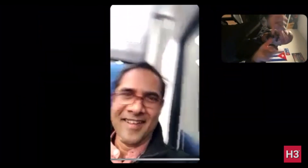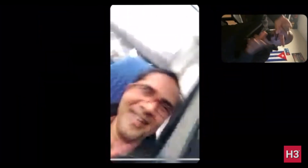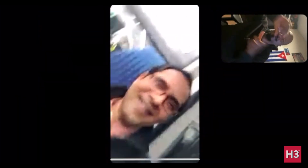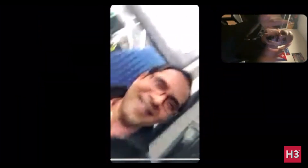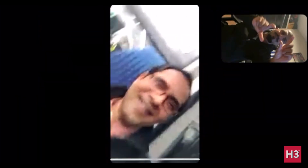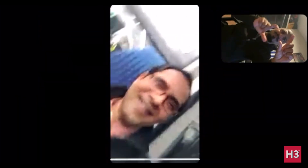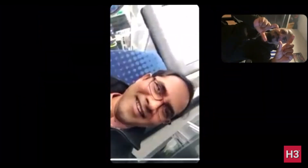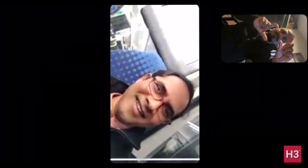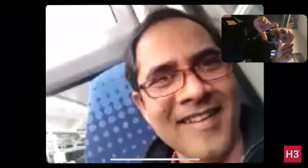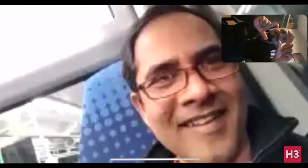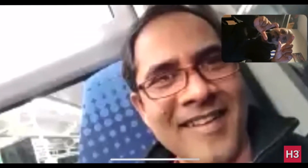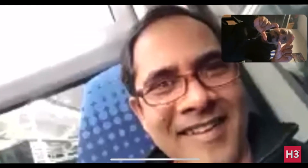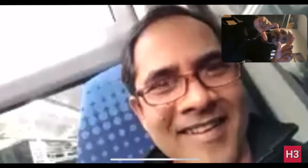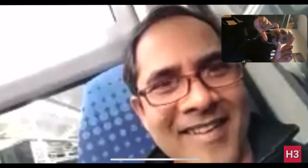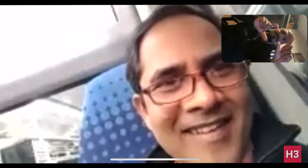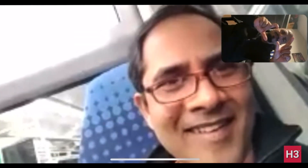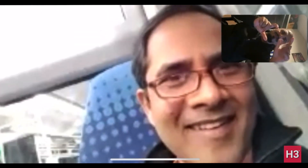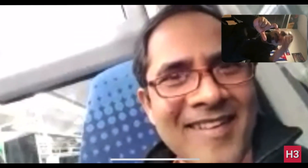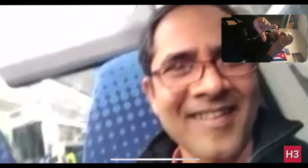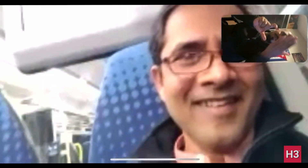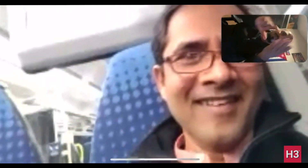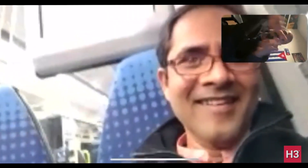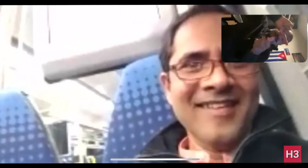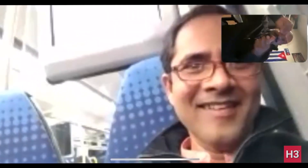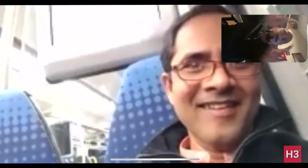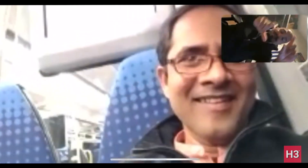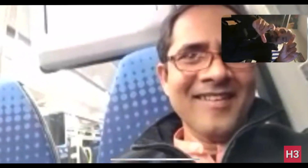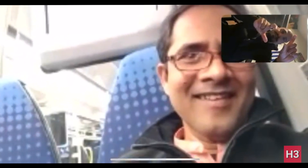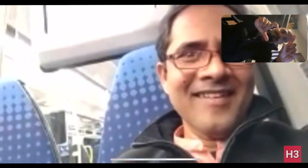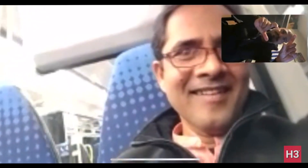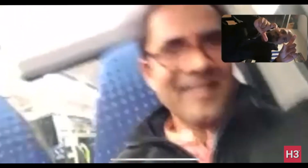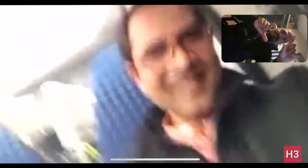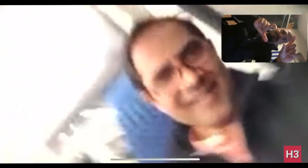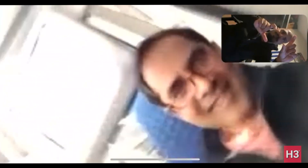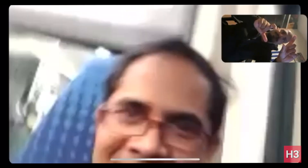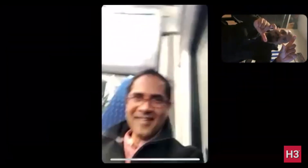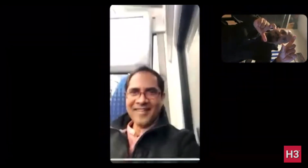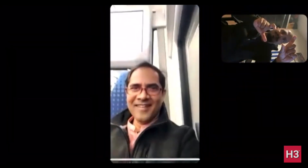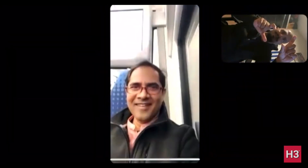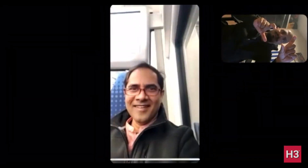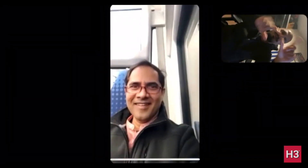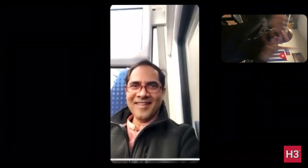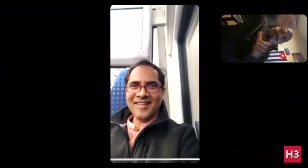No, turn the other way. Turn around.